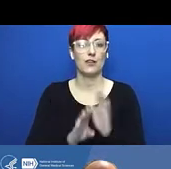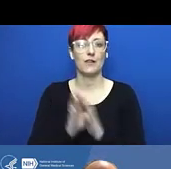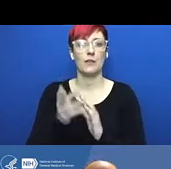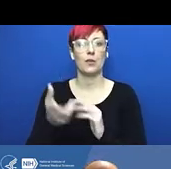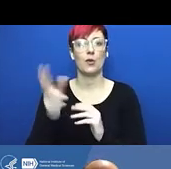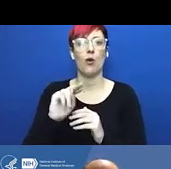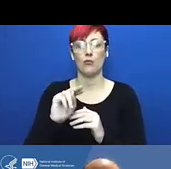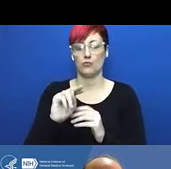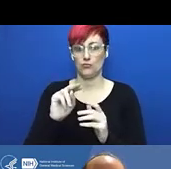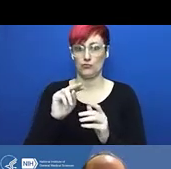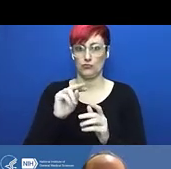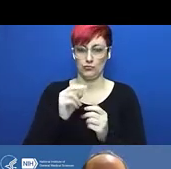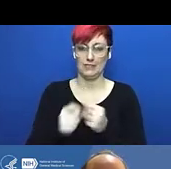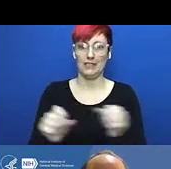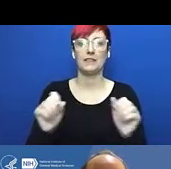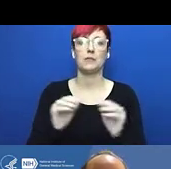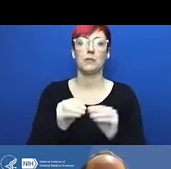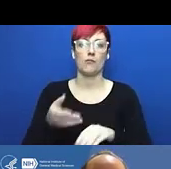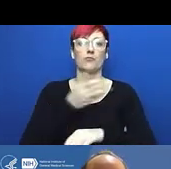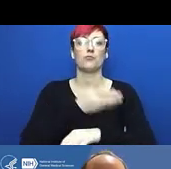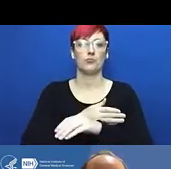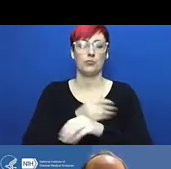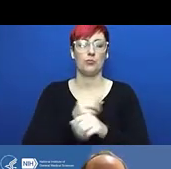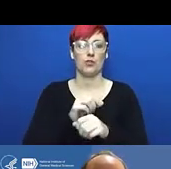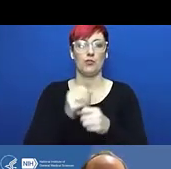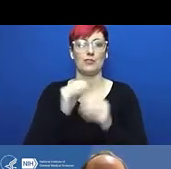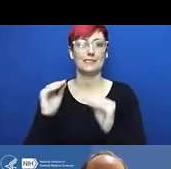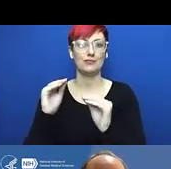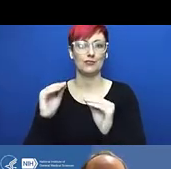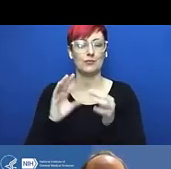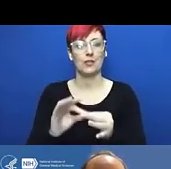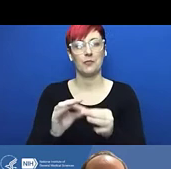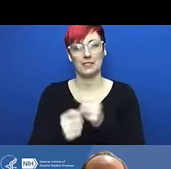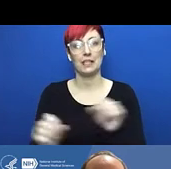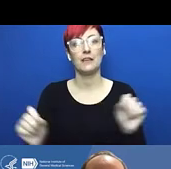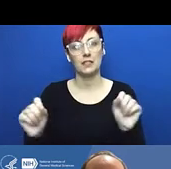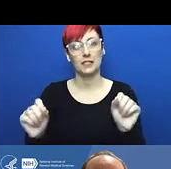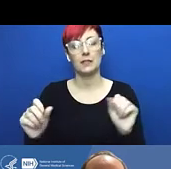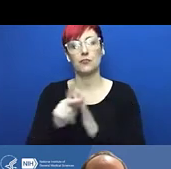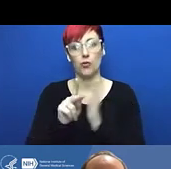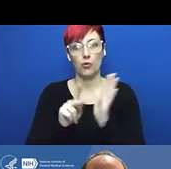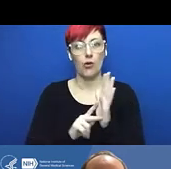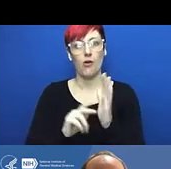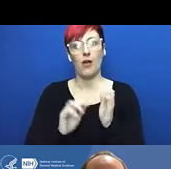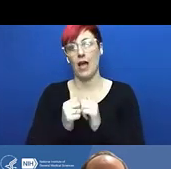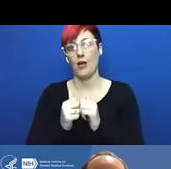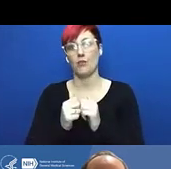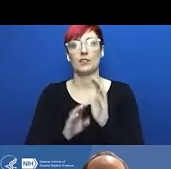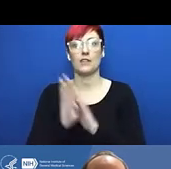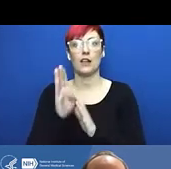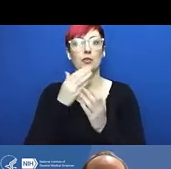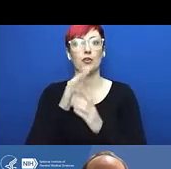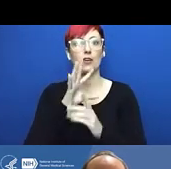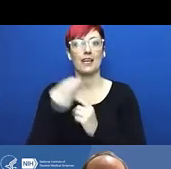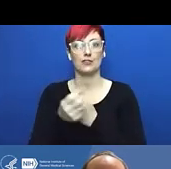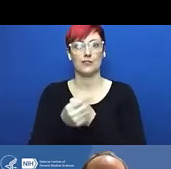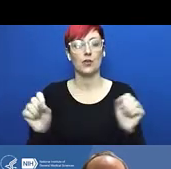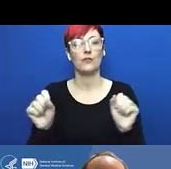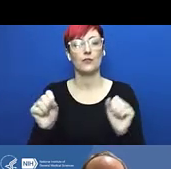of a fatal prion disease Creutzfeldt-Jakob Disease, and in researchers. At least one of which,